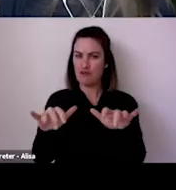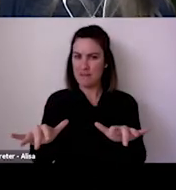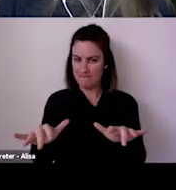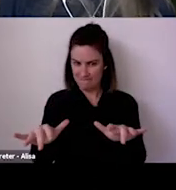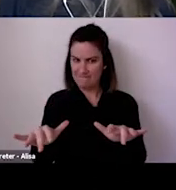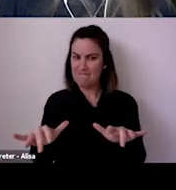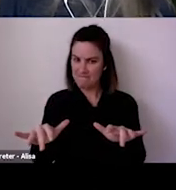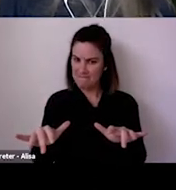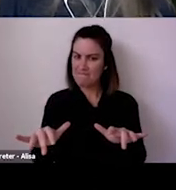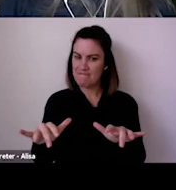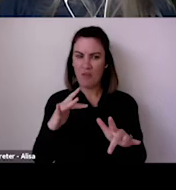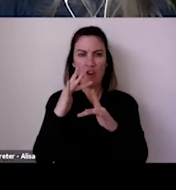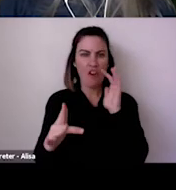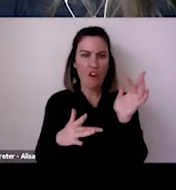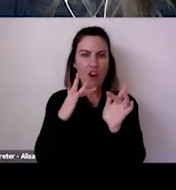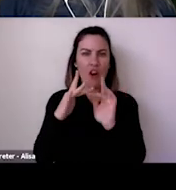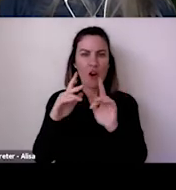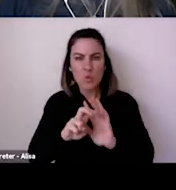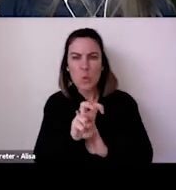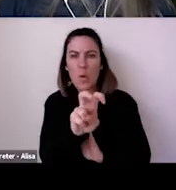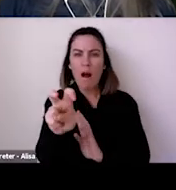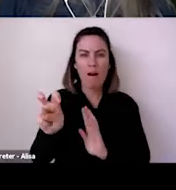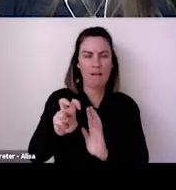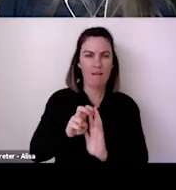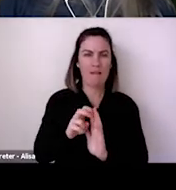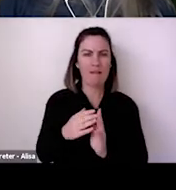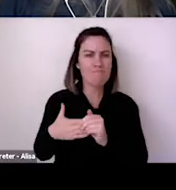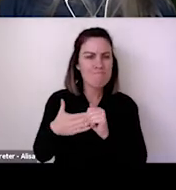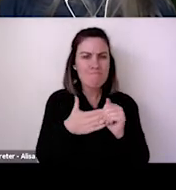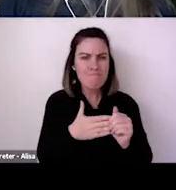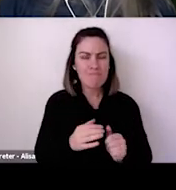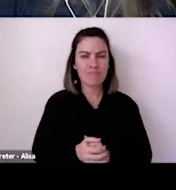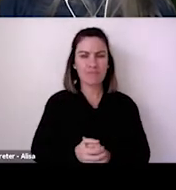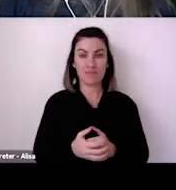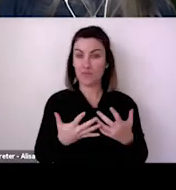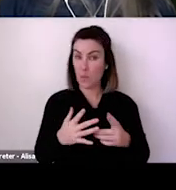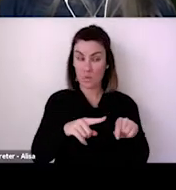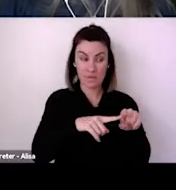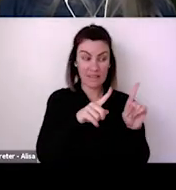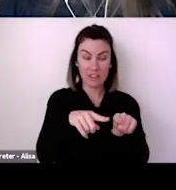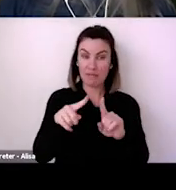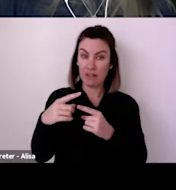national policy, I think to be able to quickly commission research, bring in collaborative